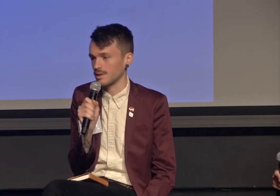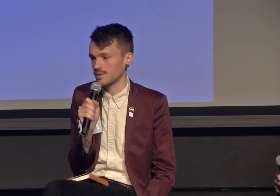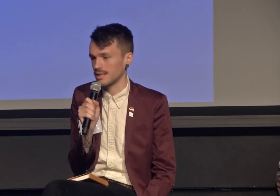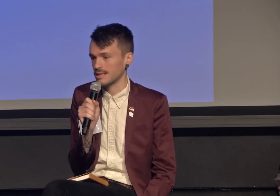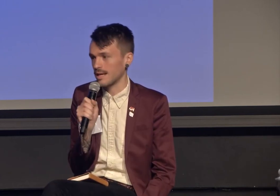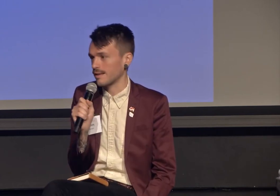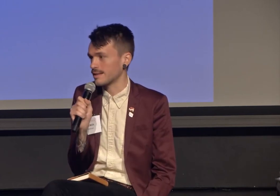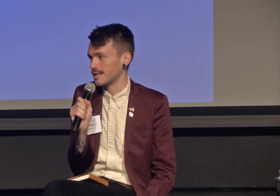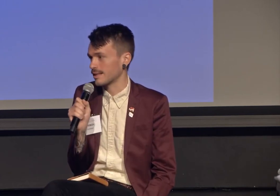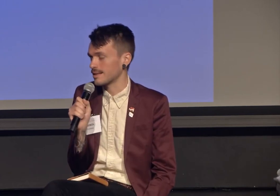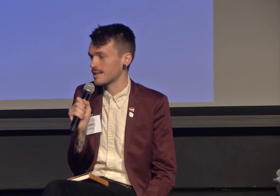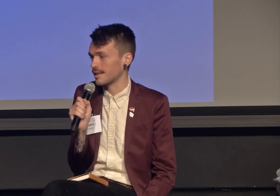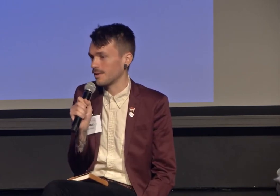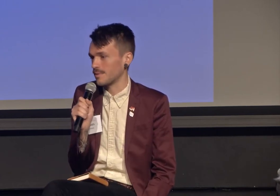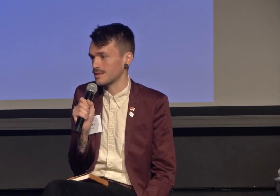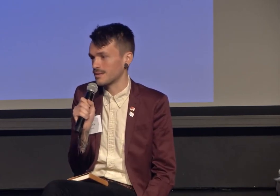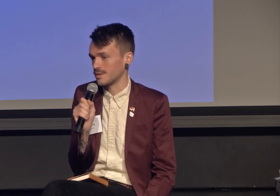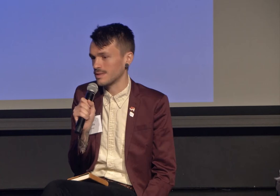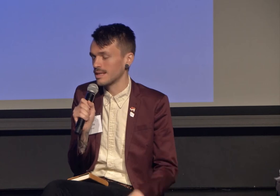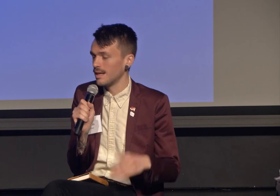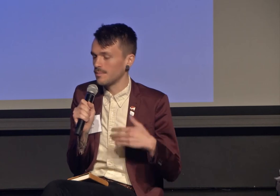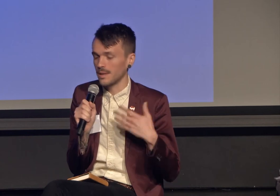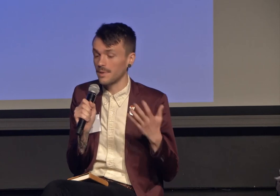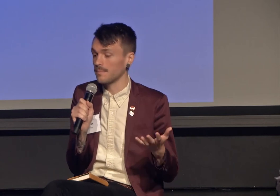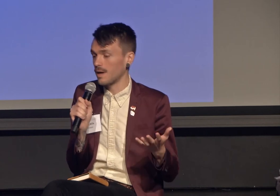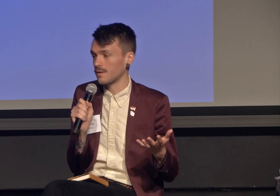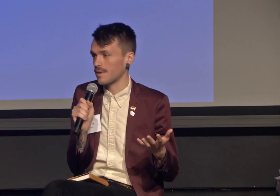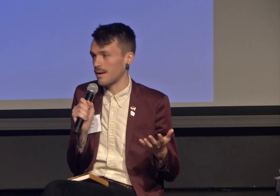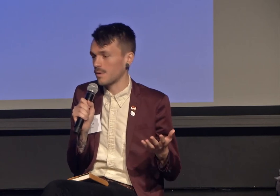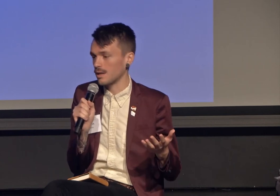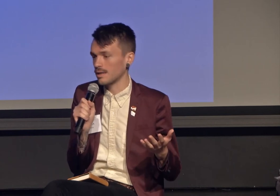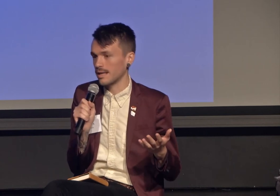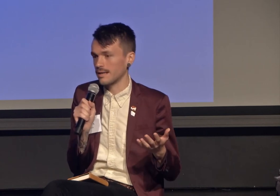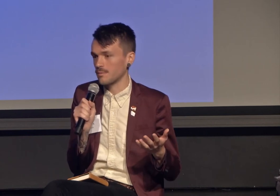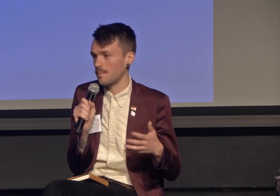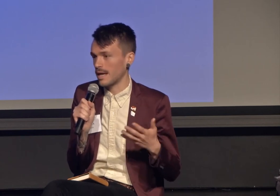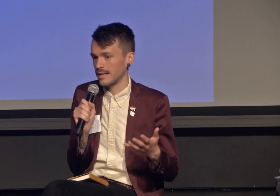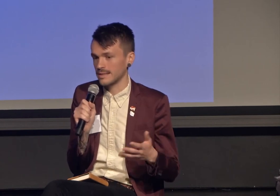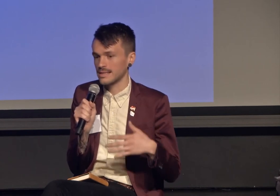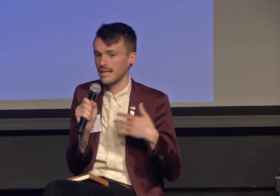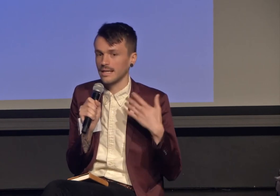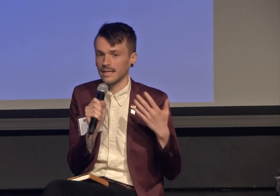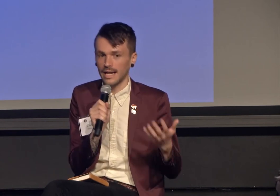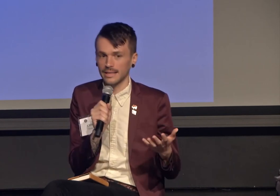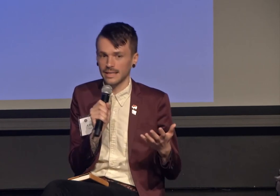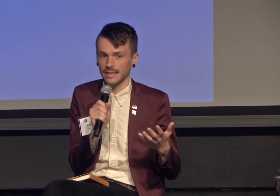atheist, agnostic and humanist students. A big part of that work remains connecting those students